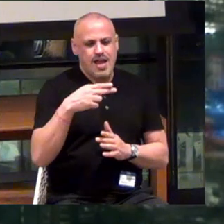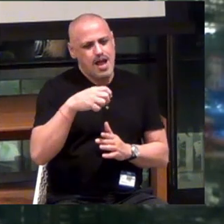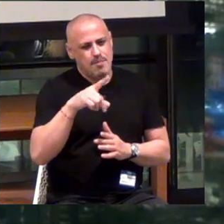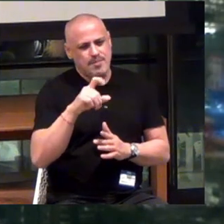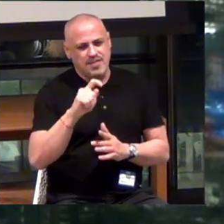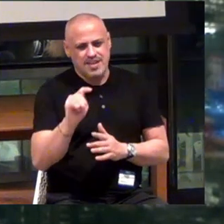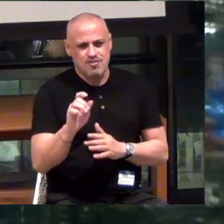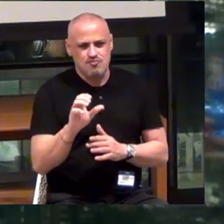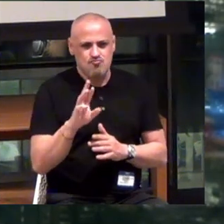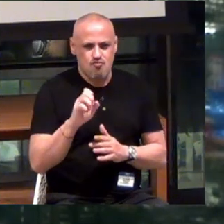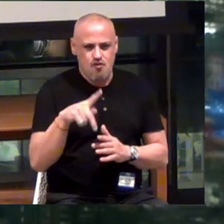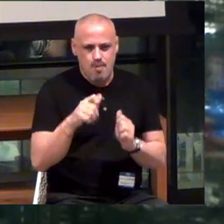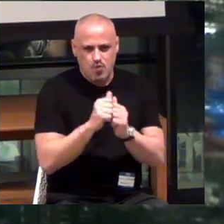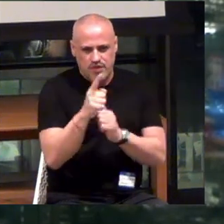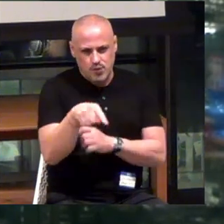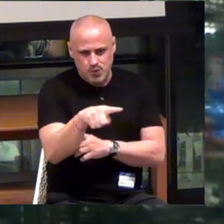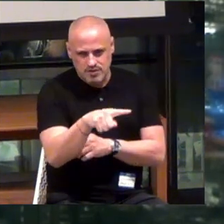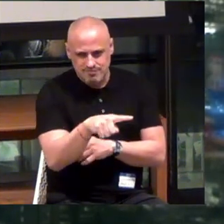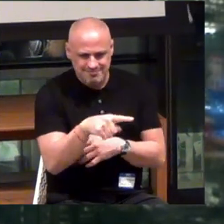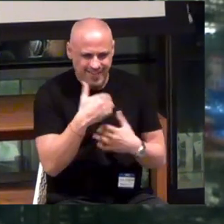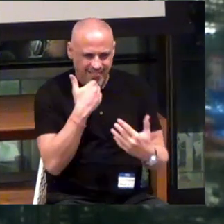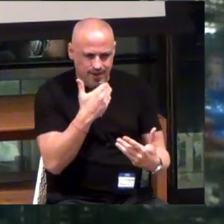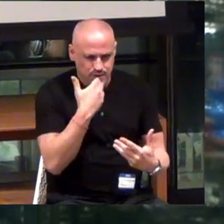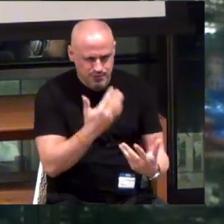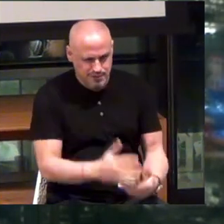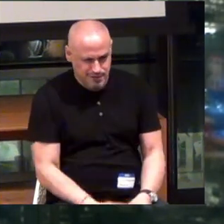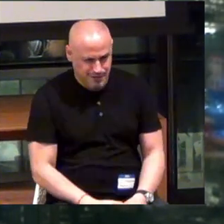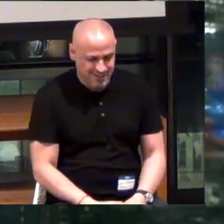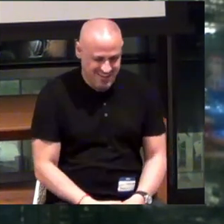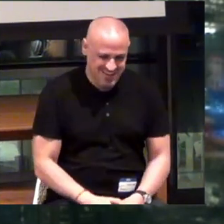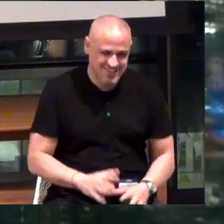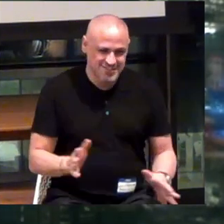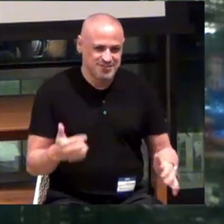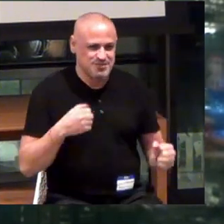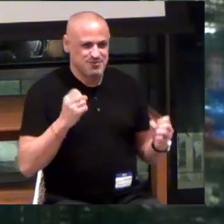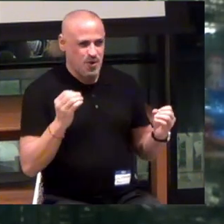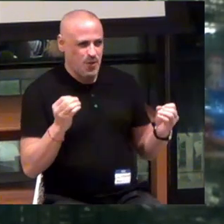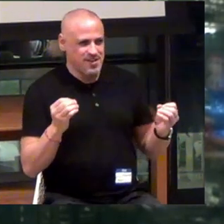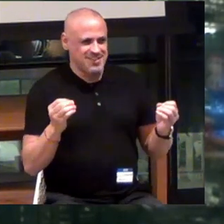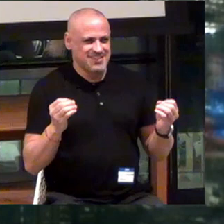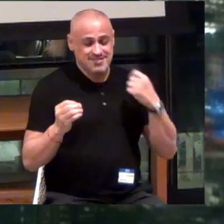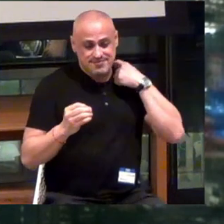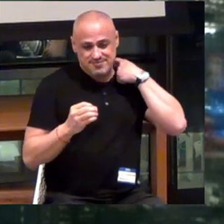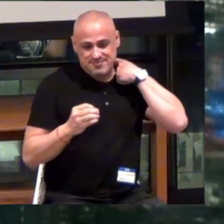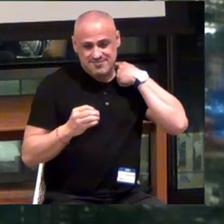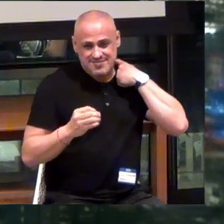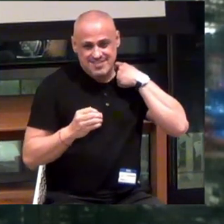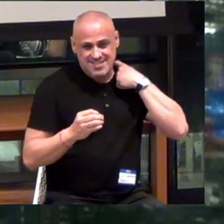Right? So... Thank you, thank you. So side story...